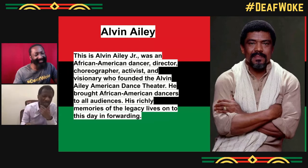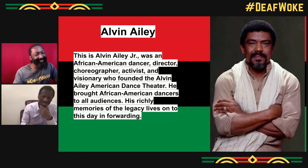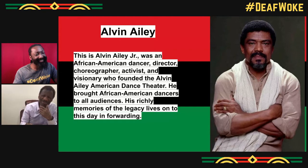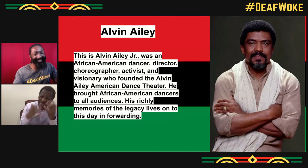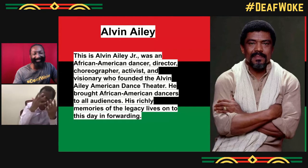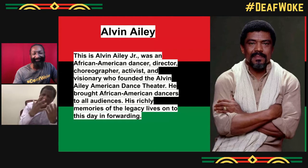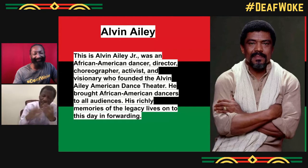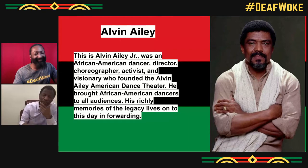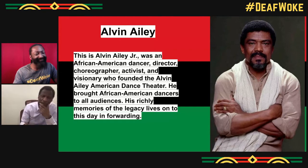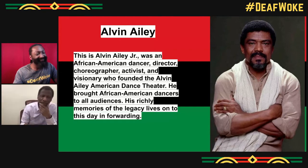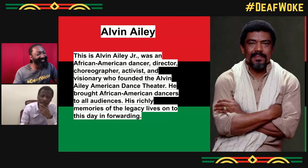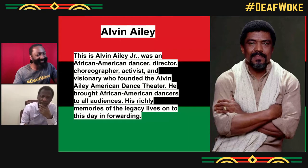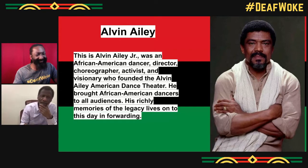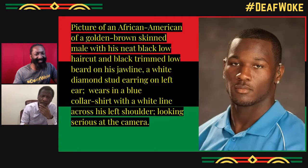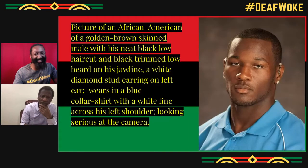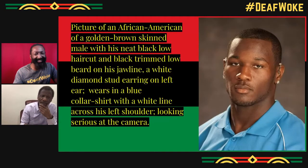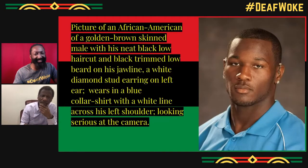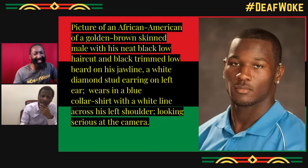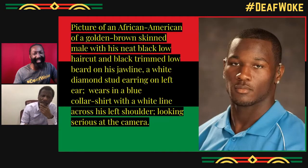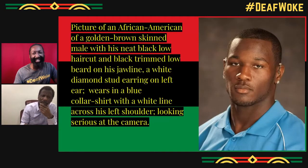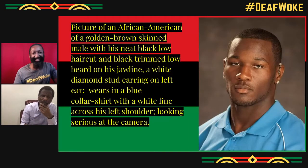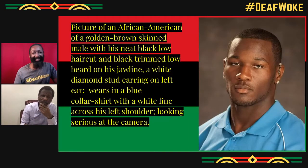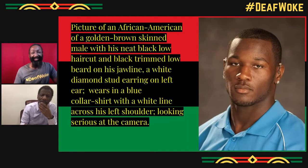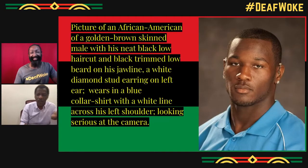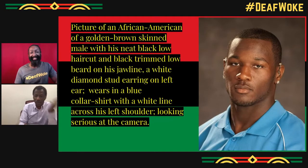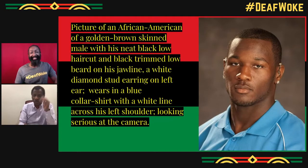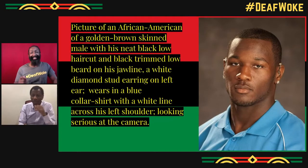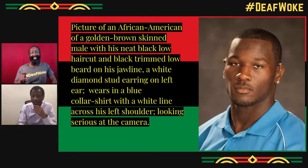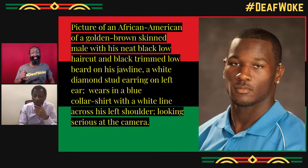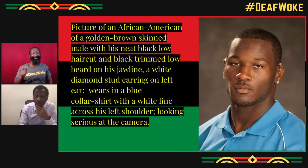and he was a natural talent. It was sad that he was let go.